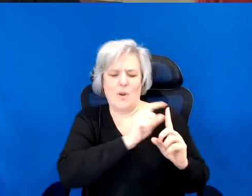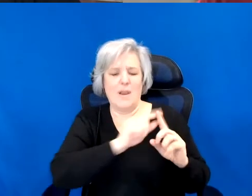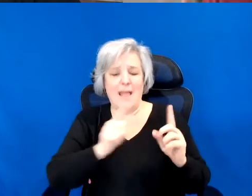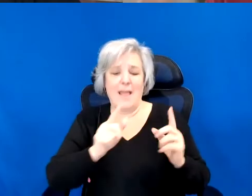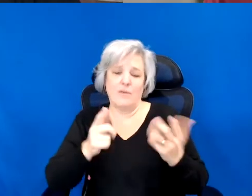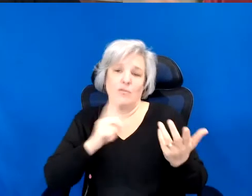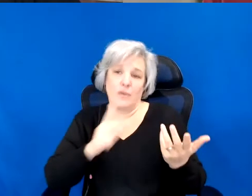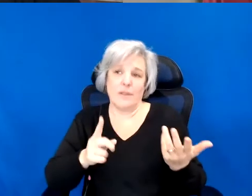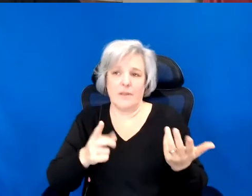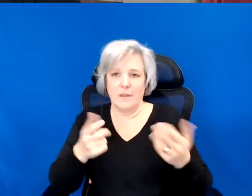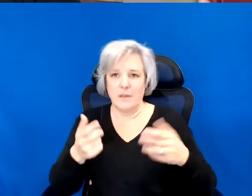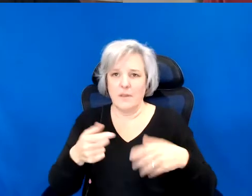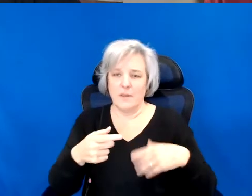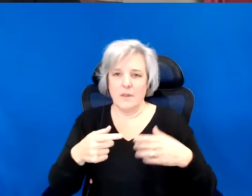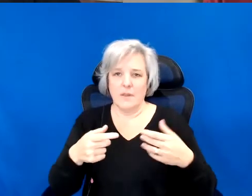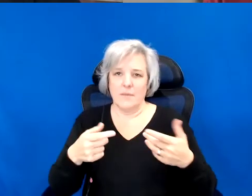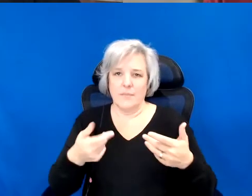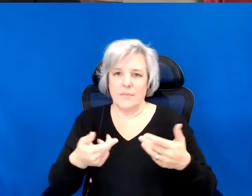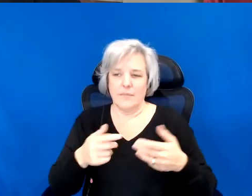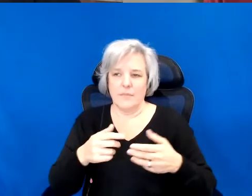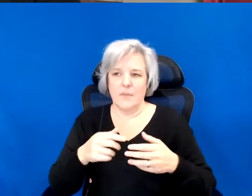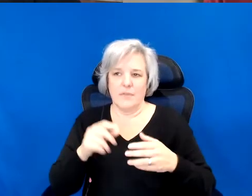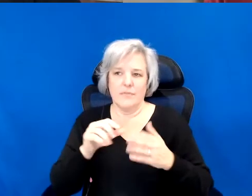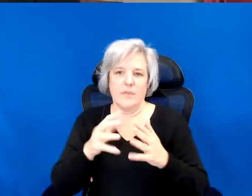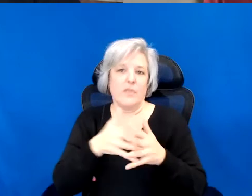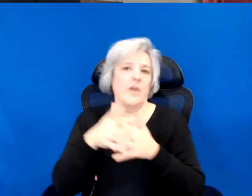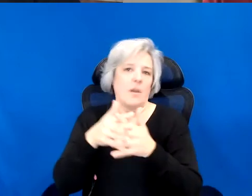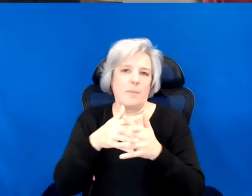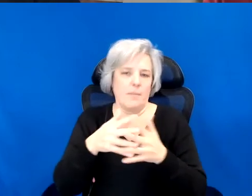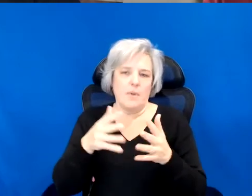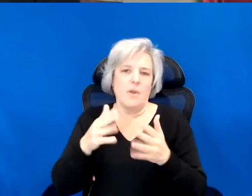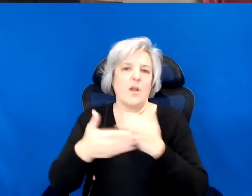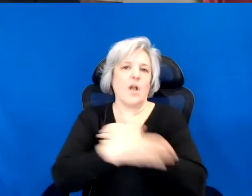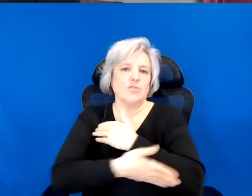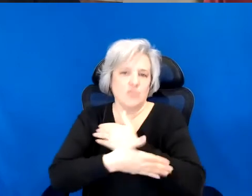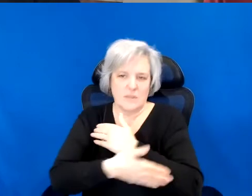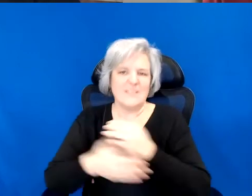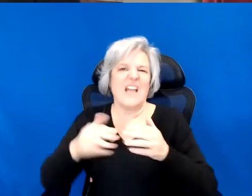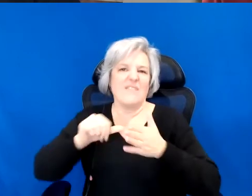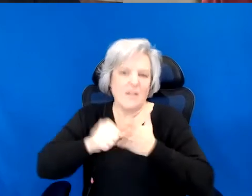hammer things with property, but I set it up so that many people are meant to feel as